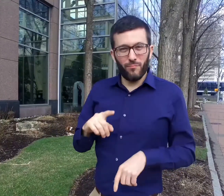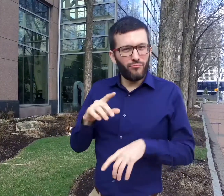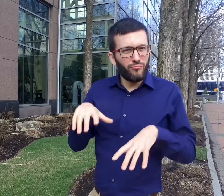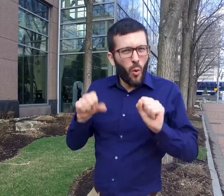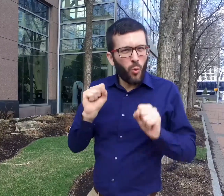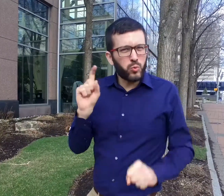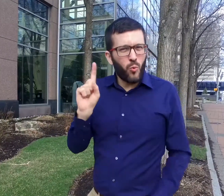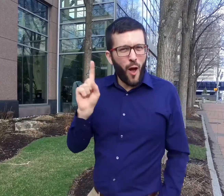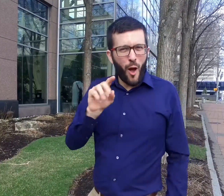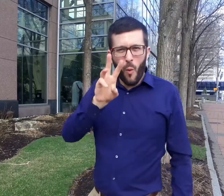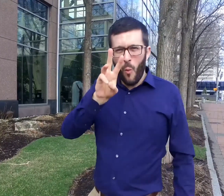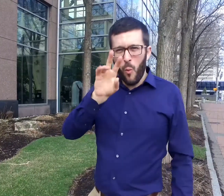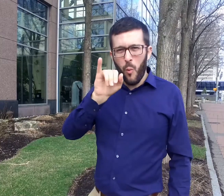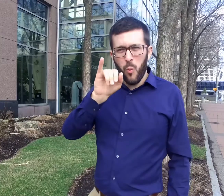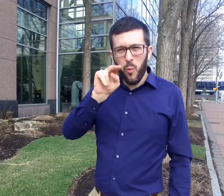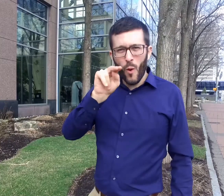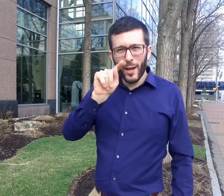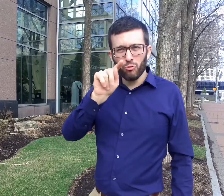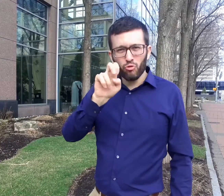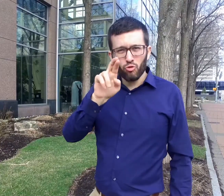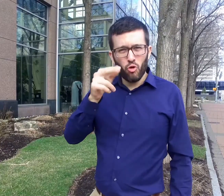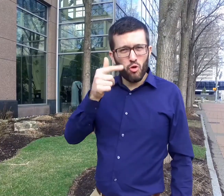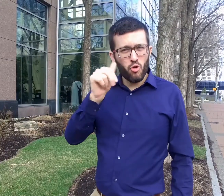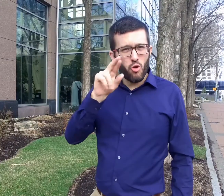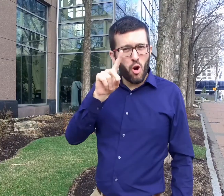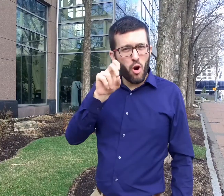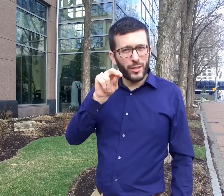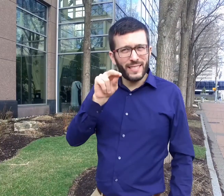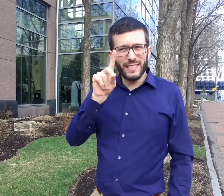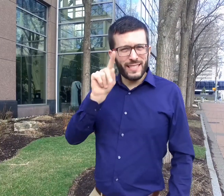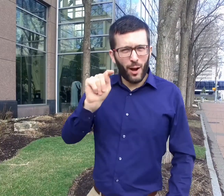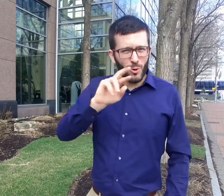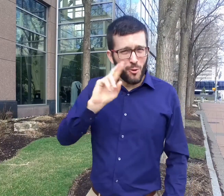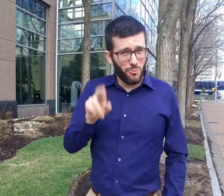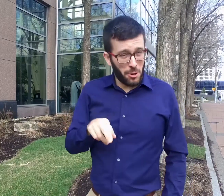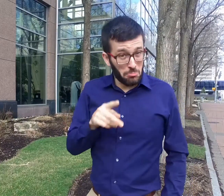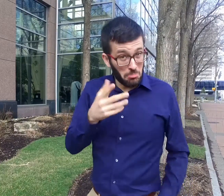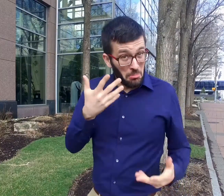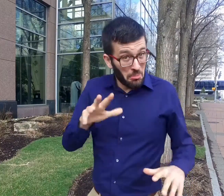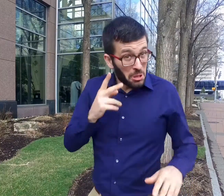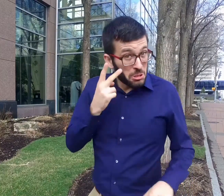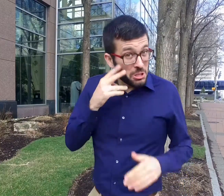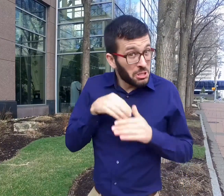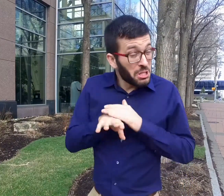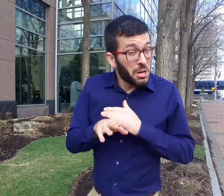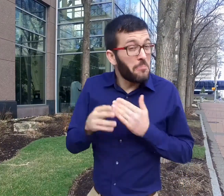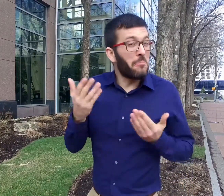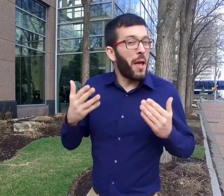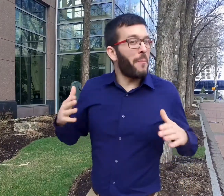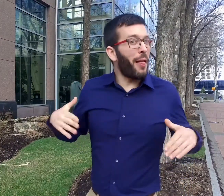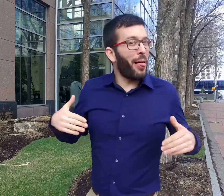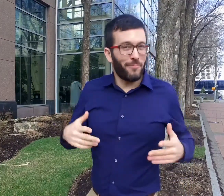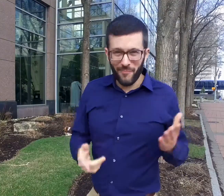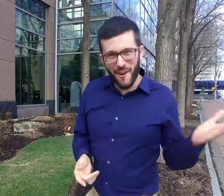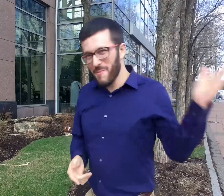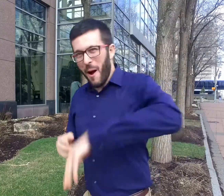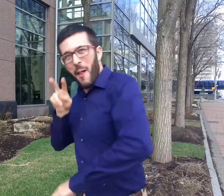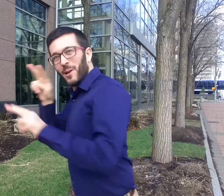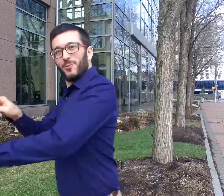This year we're hosting it at the Wintergarden in downtown Rochester. Have you been inside? Maybe not- let's go check it out!